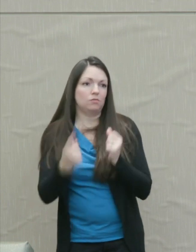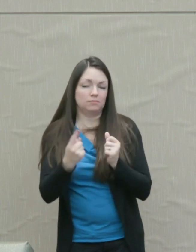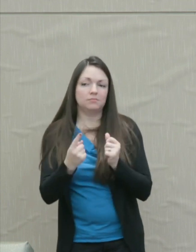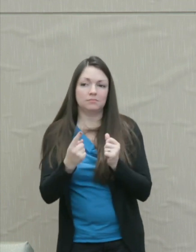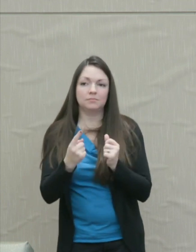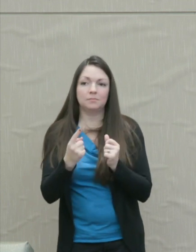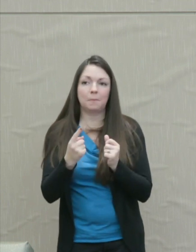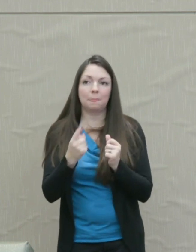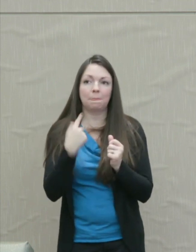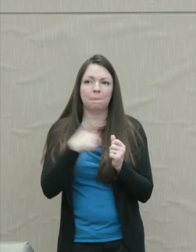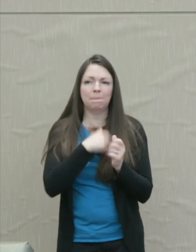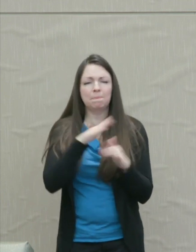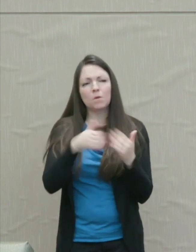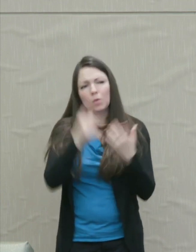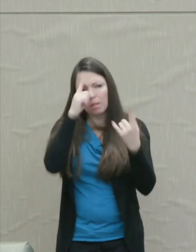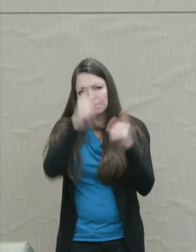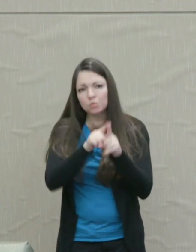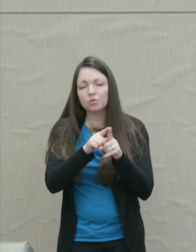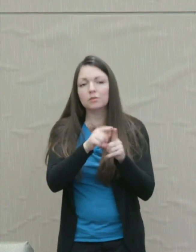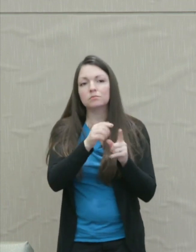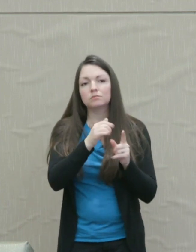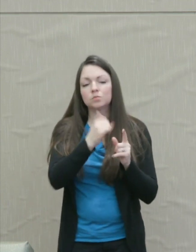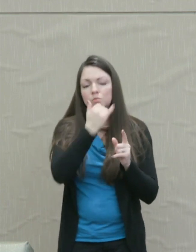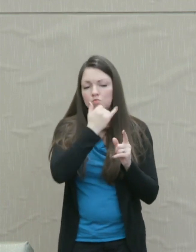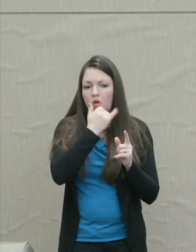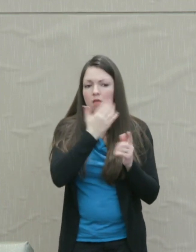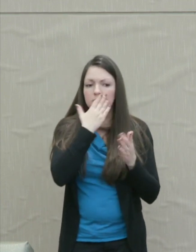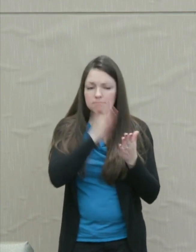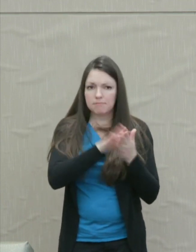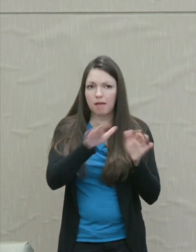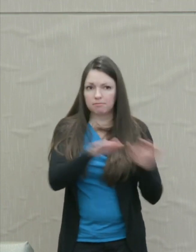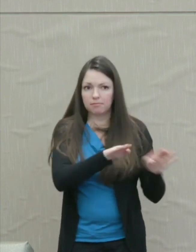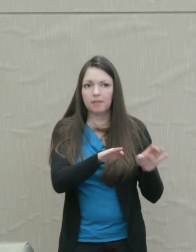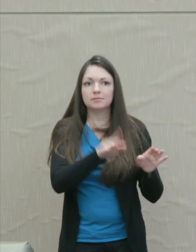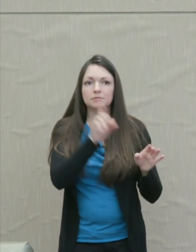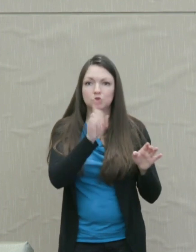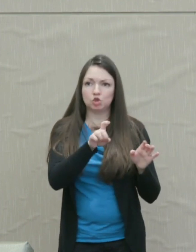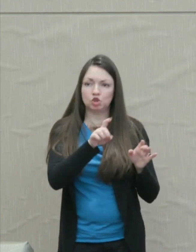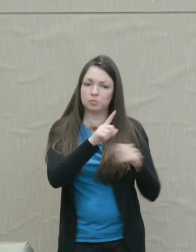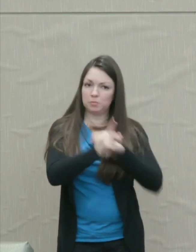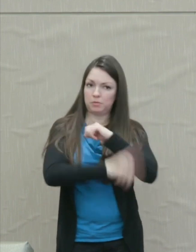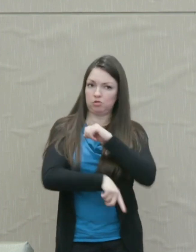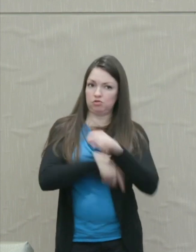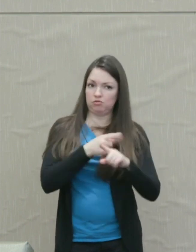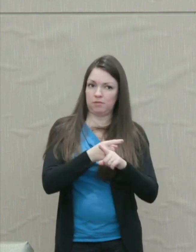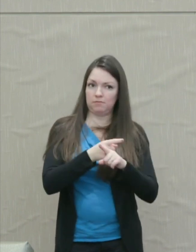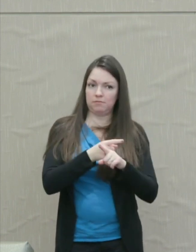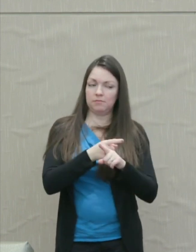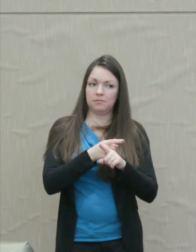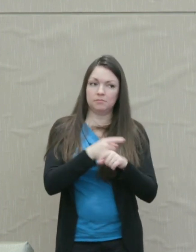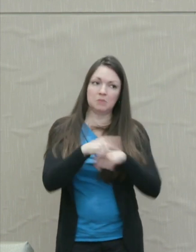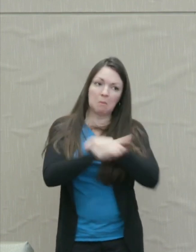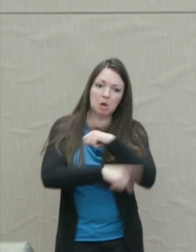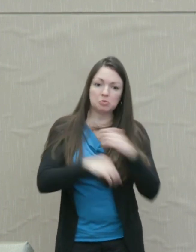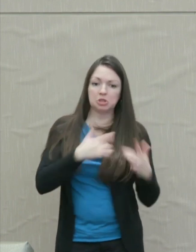We all agree that wrongful acts if they are serious enough should be punished. And punishment is typically painful.